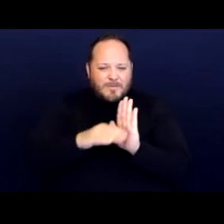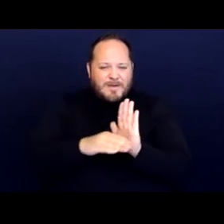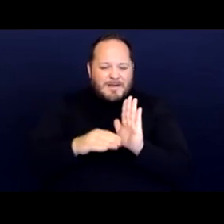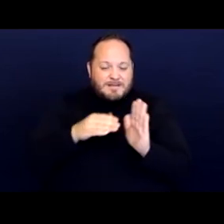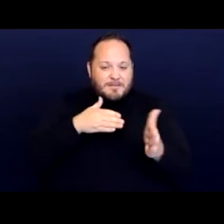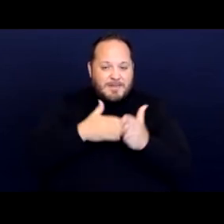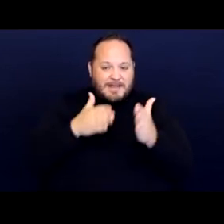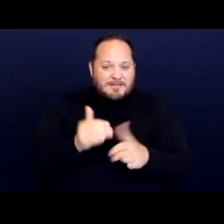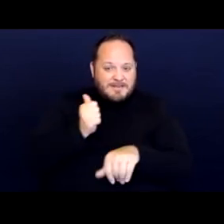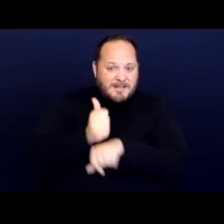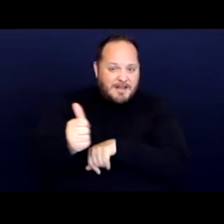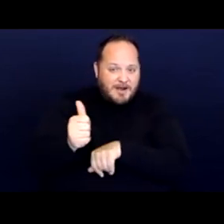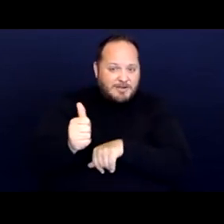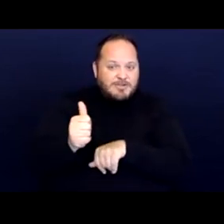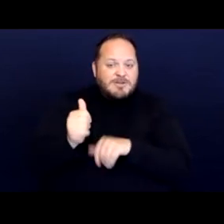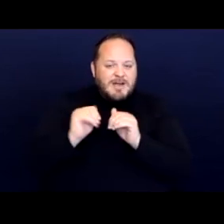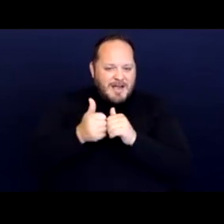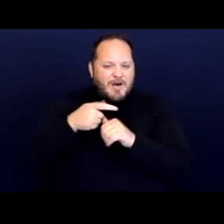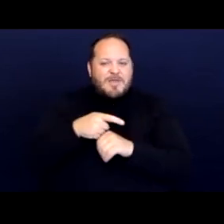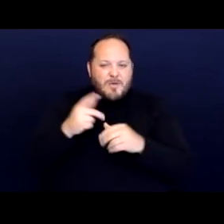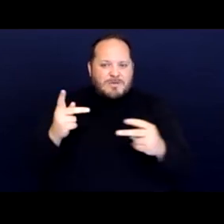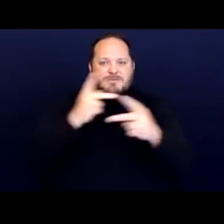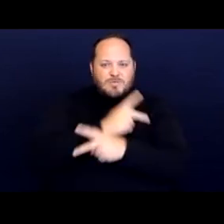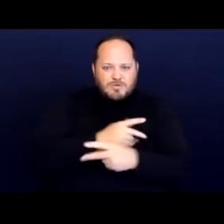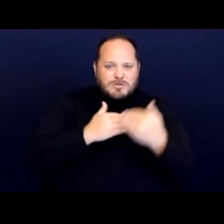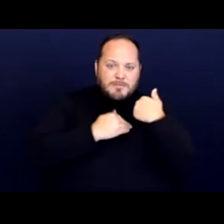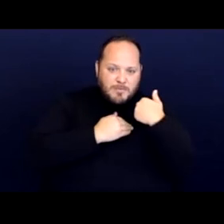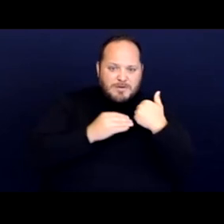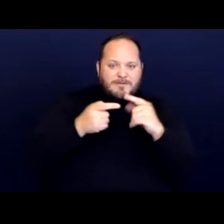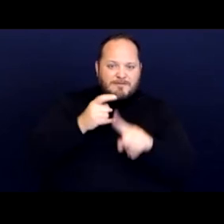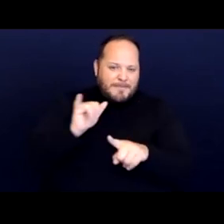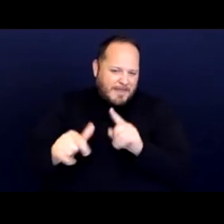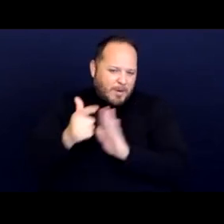in which they were disproportionately burdened by the ordinances.